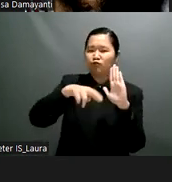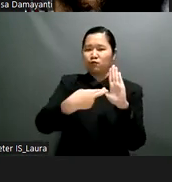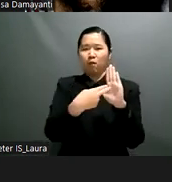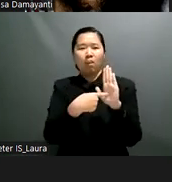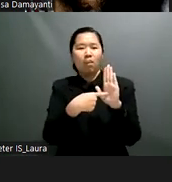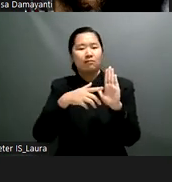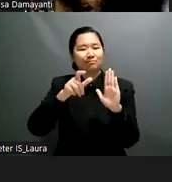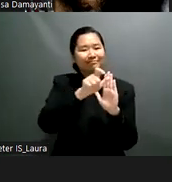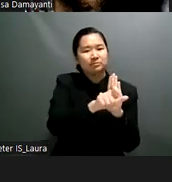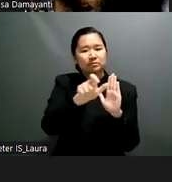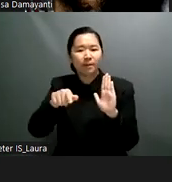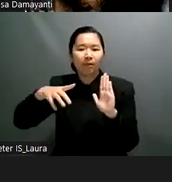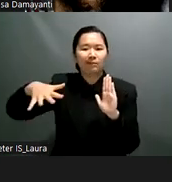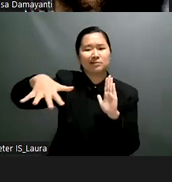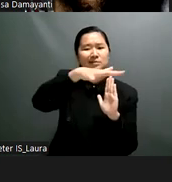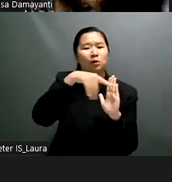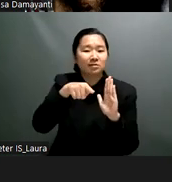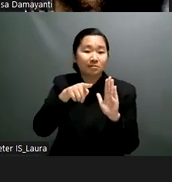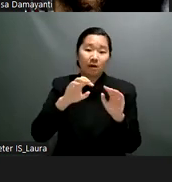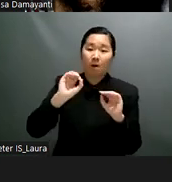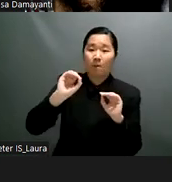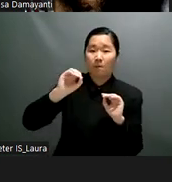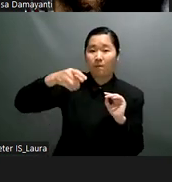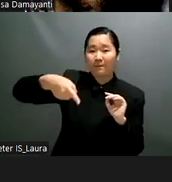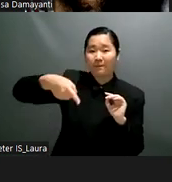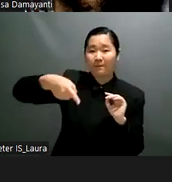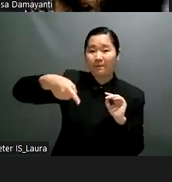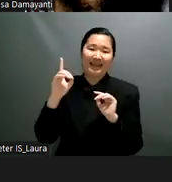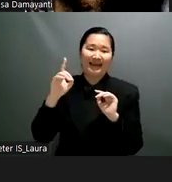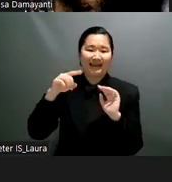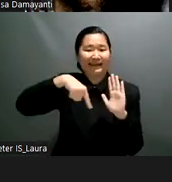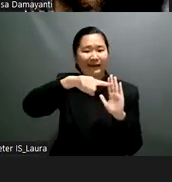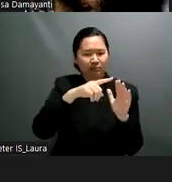that we do every year one of the variables that we found be a key determinant of success in a